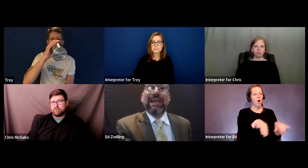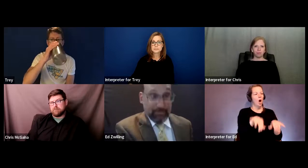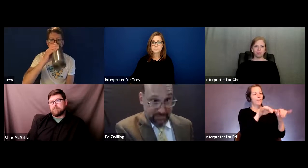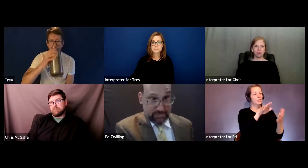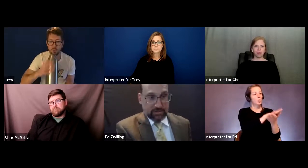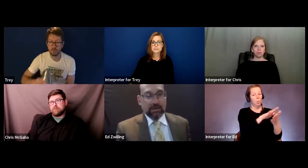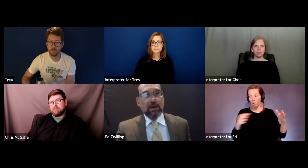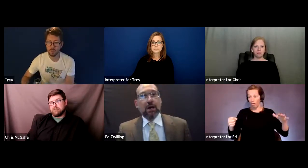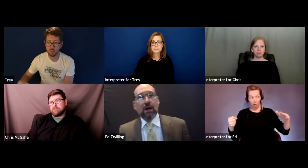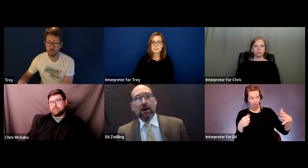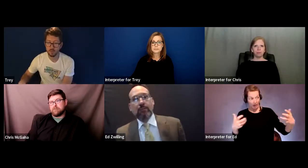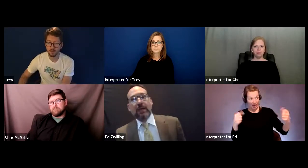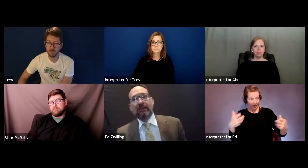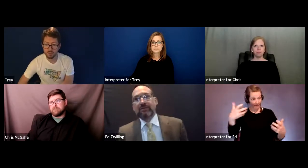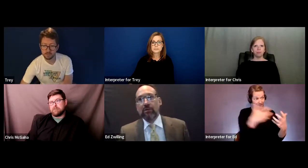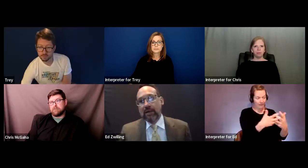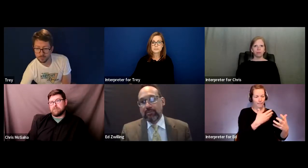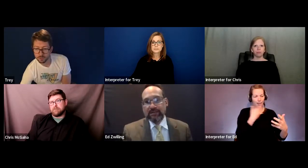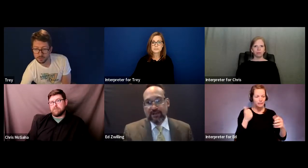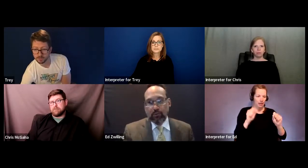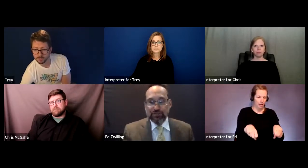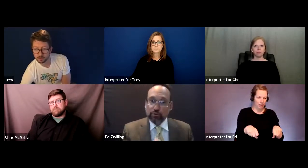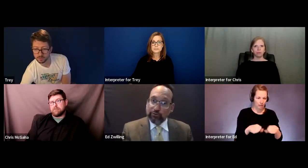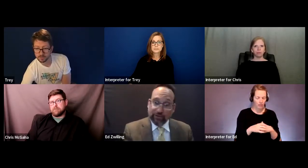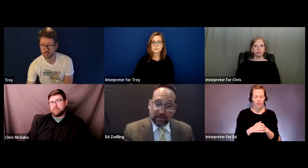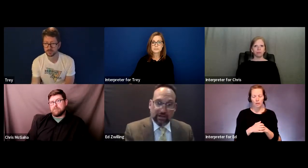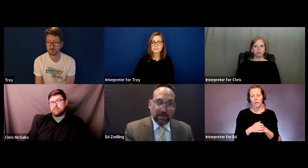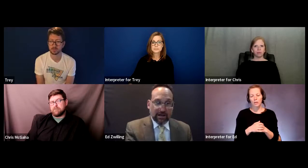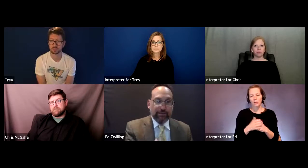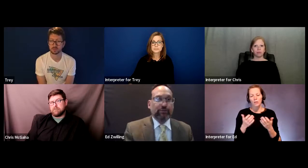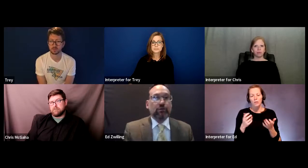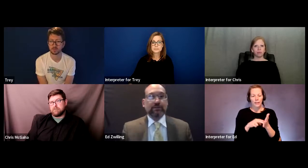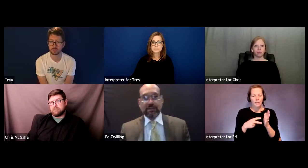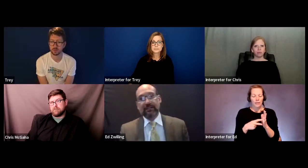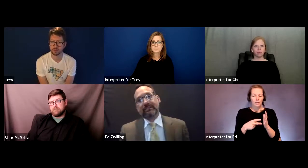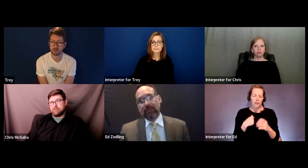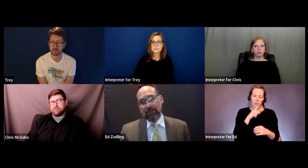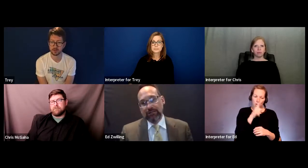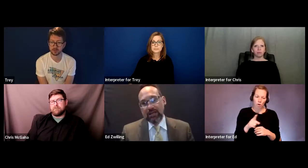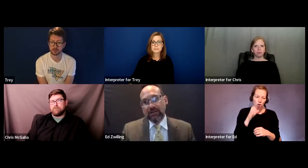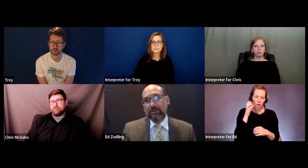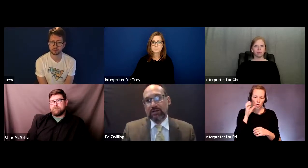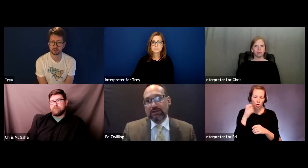can be. That means what you will see, and I'm sure Chris can attest to this, is you're going